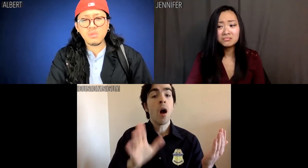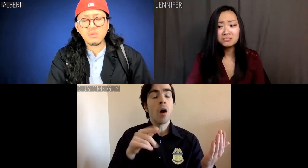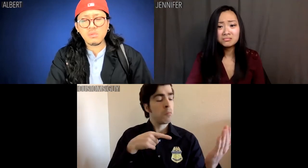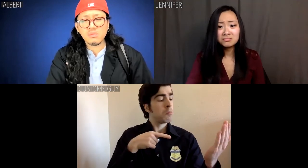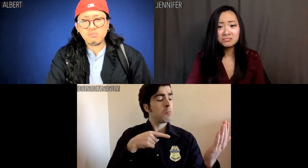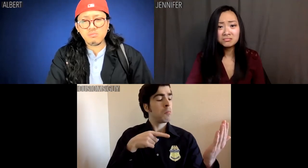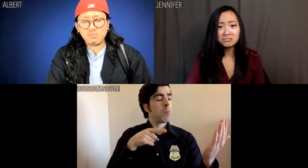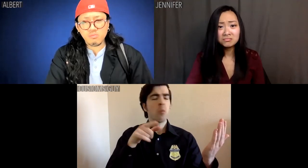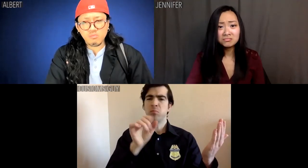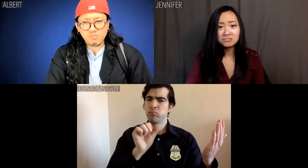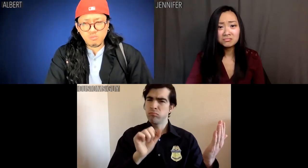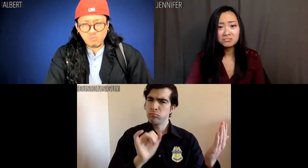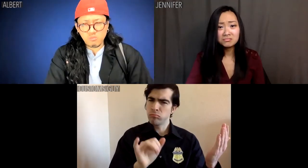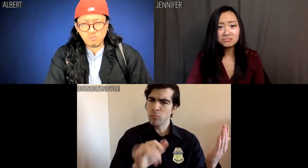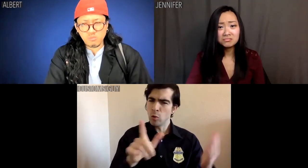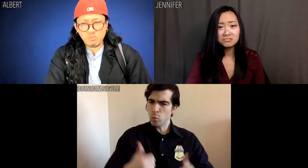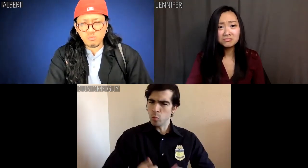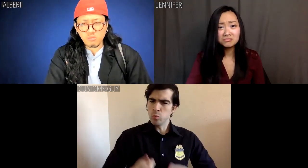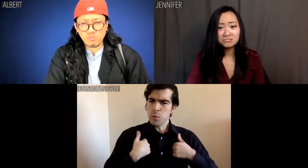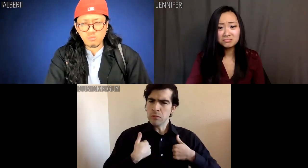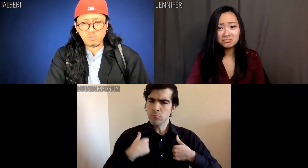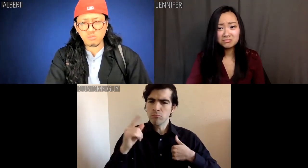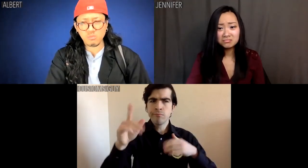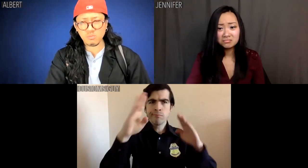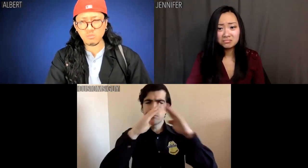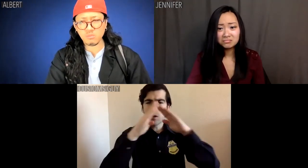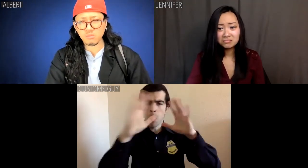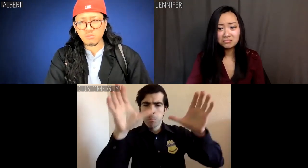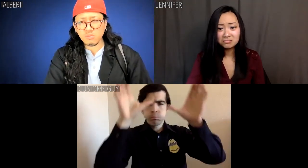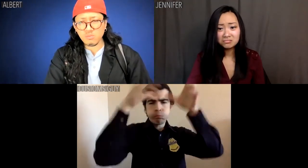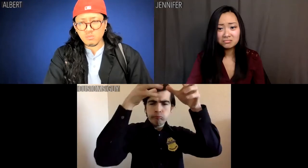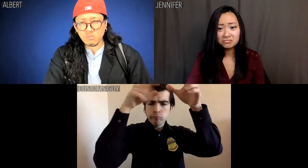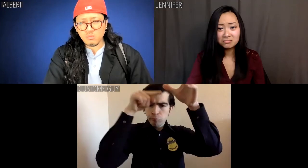Customs guy: And your place of residence is